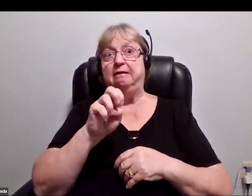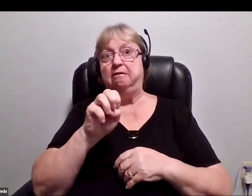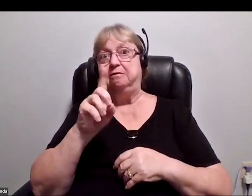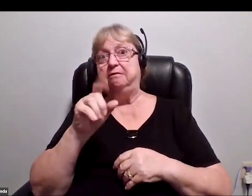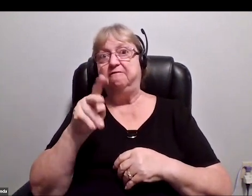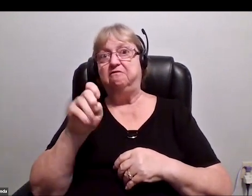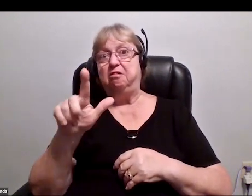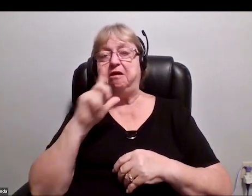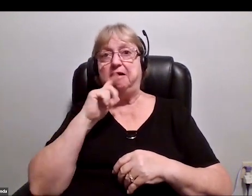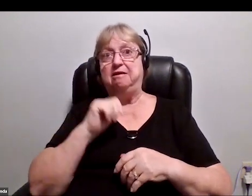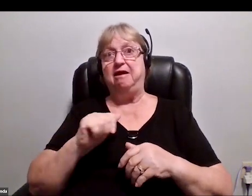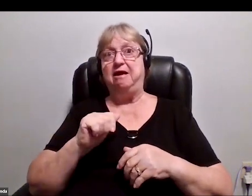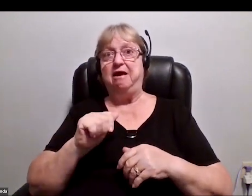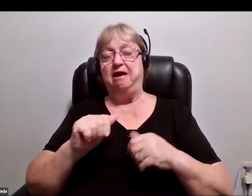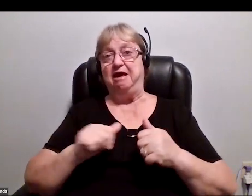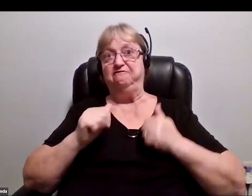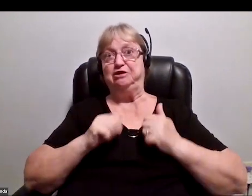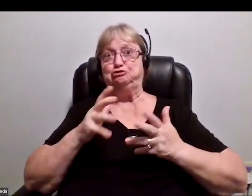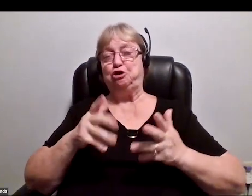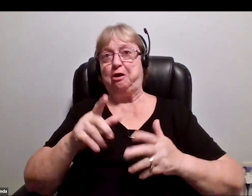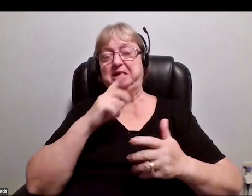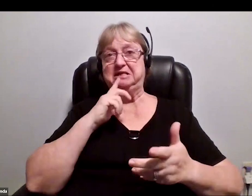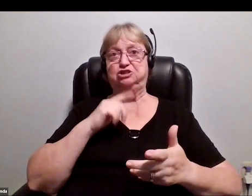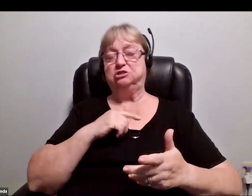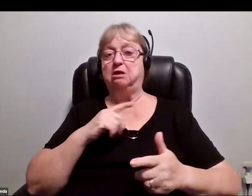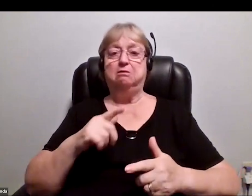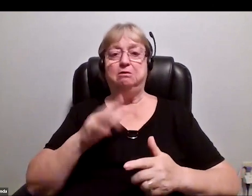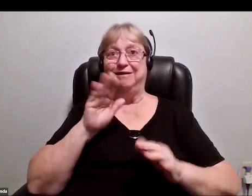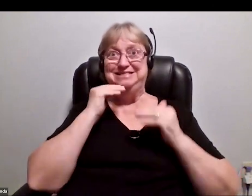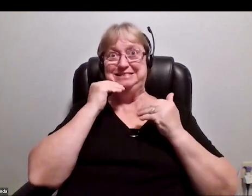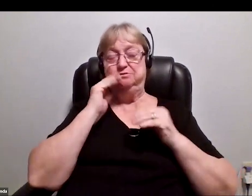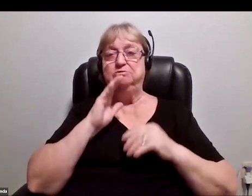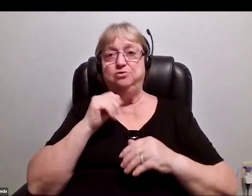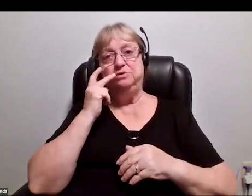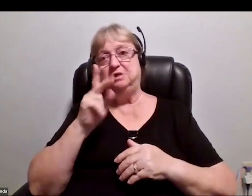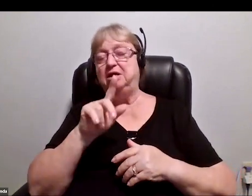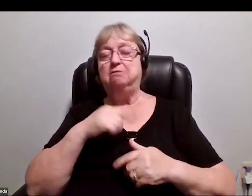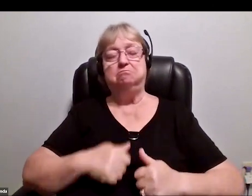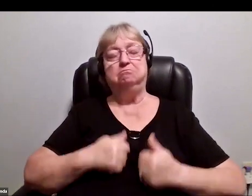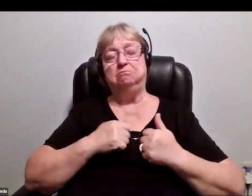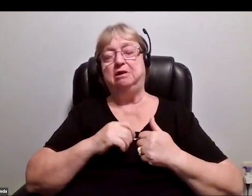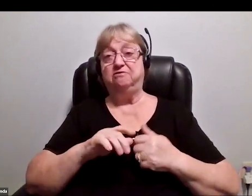You can tell from his giant smile. He lived every day to his fullest. He's dearly missed, but it was a real privilege